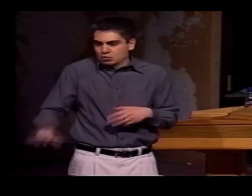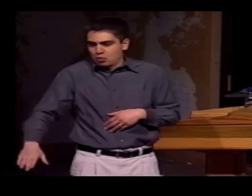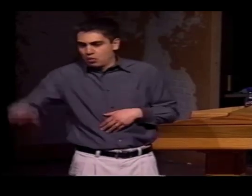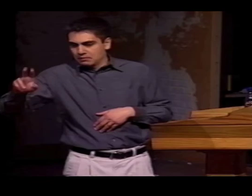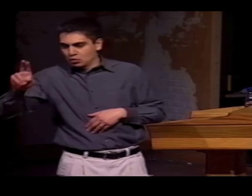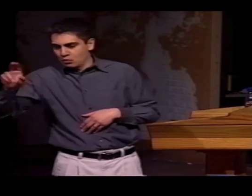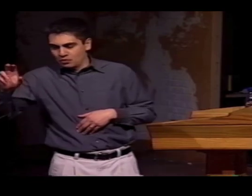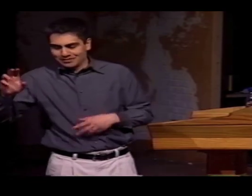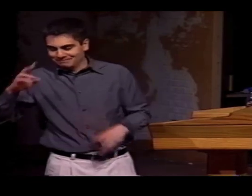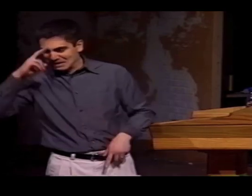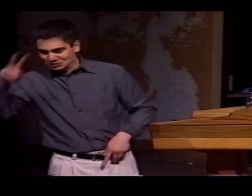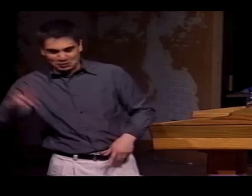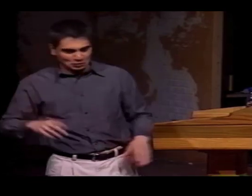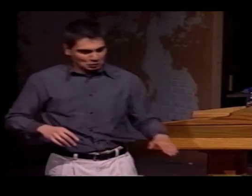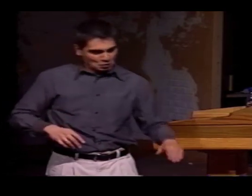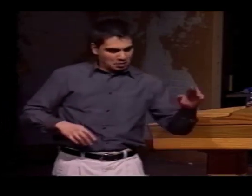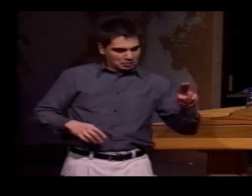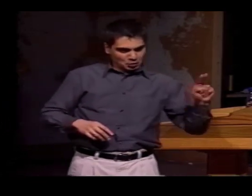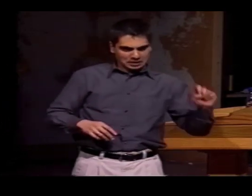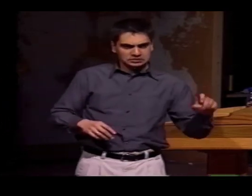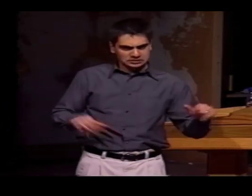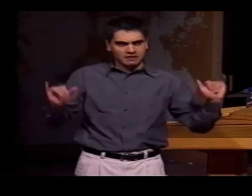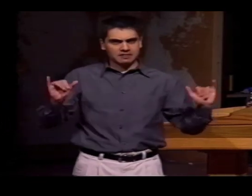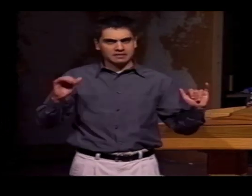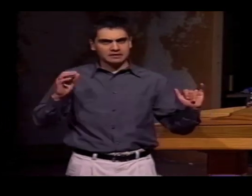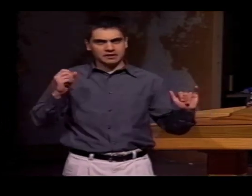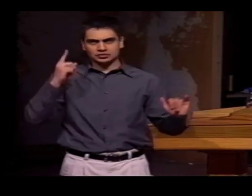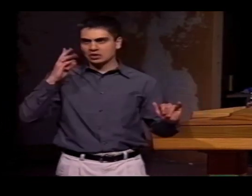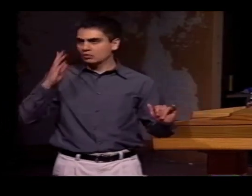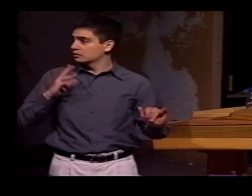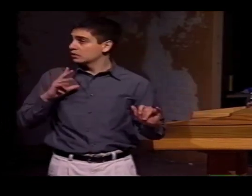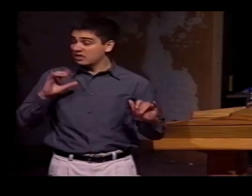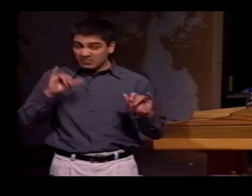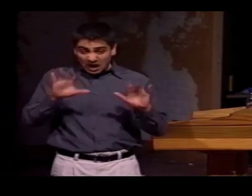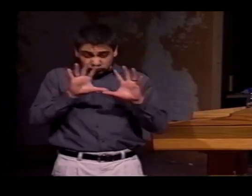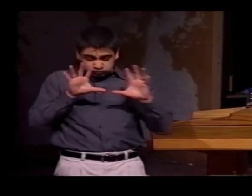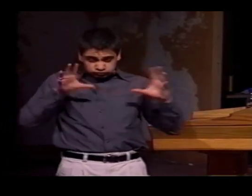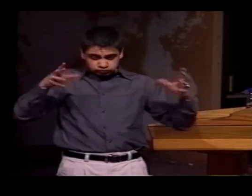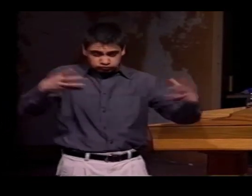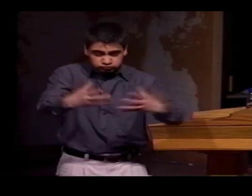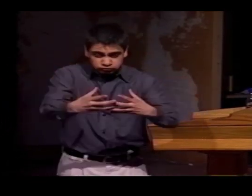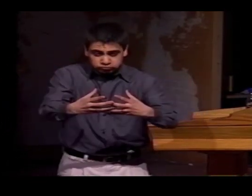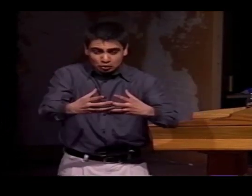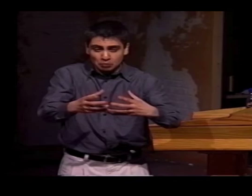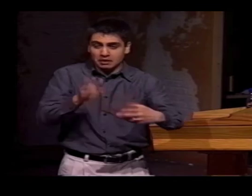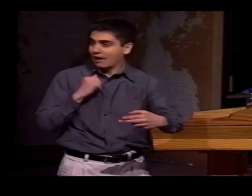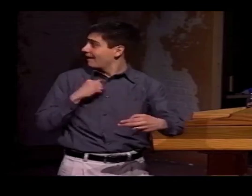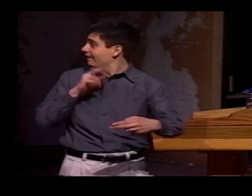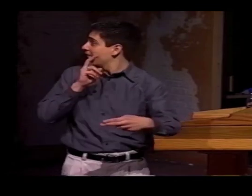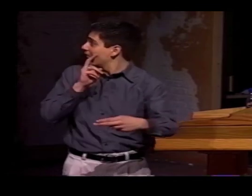IT WOULDN'T MATTER IF THEY GREW UP IN MEXICO OR IN THE UNITED STATES; THEY STILL SEEMED TO PANTOMIME